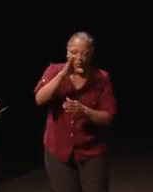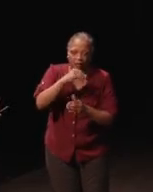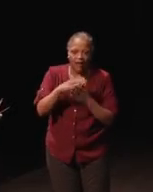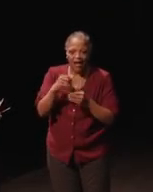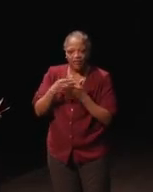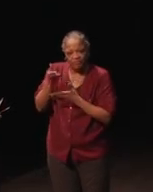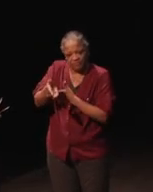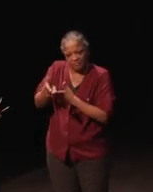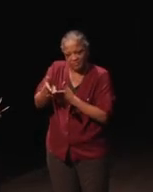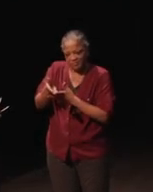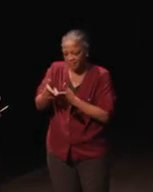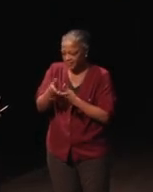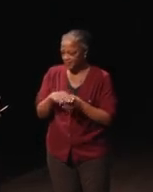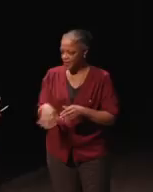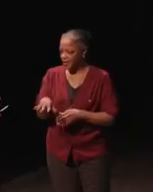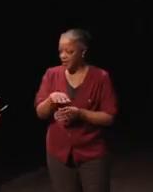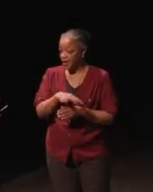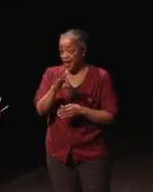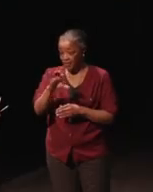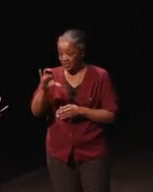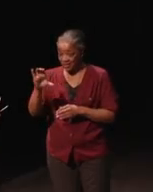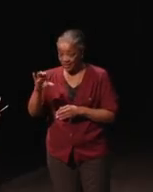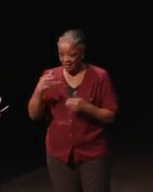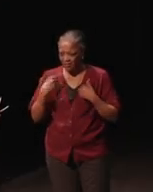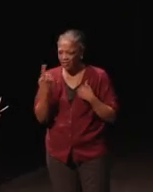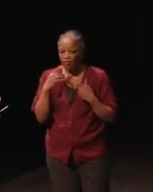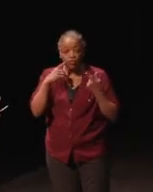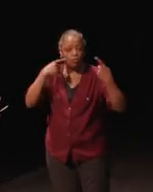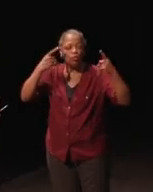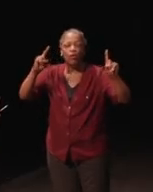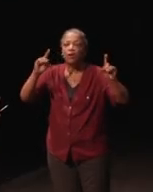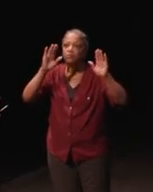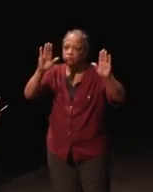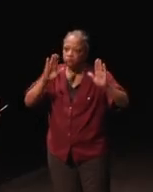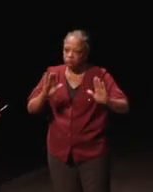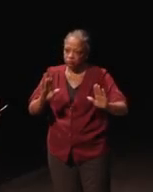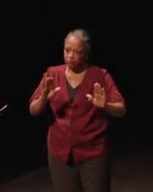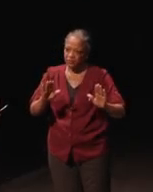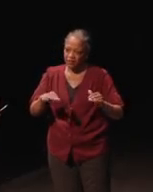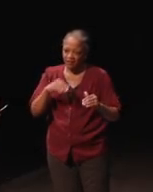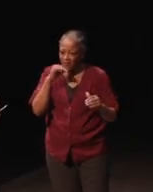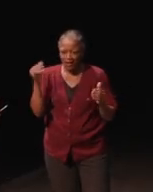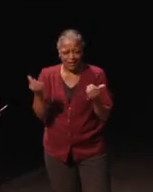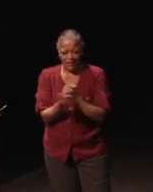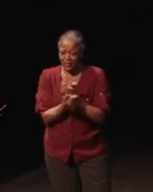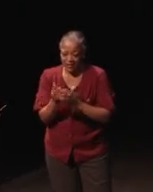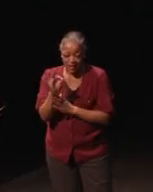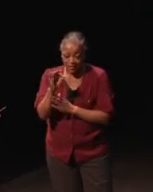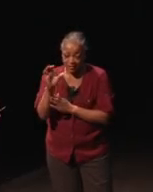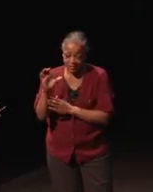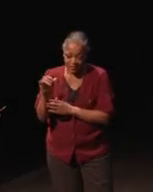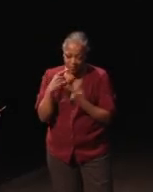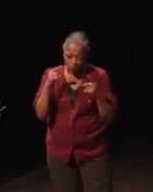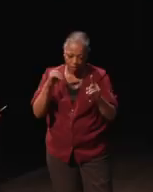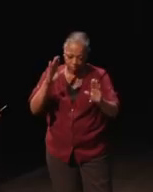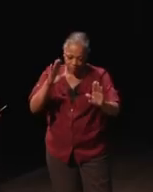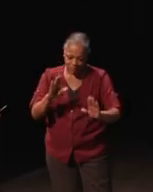At the FCC, we have something that has worked absolutely phenomenally, and not everything at the FCC works phenomenally I can promise you that,